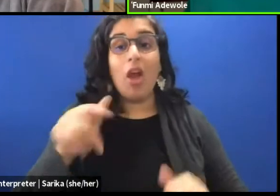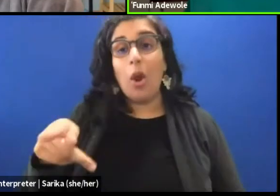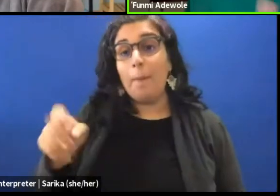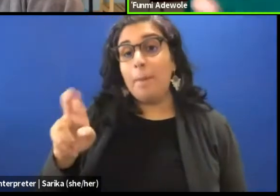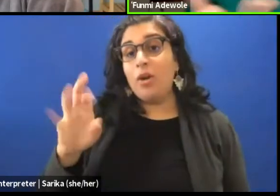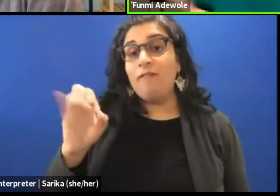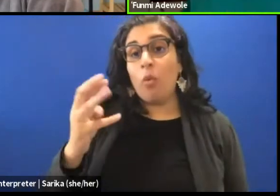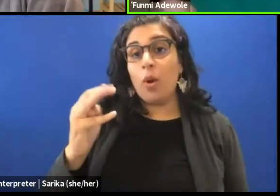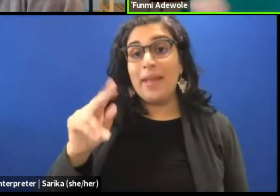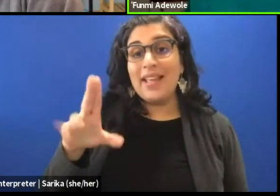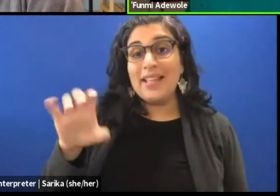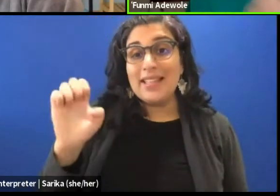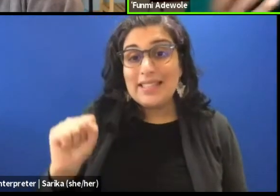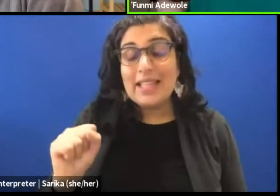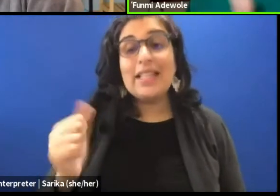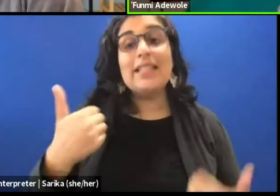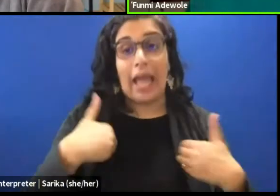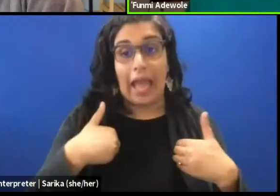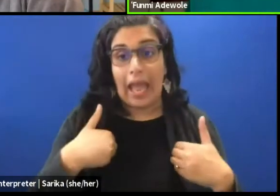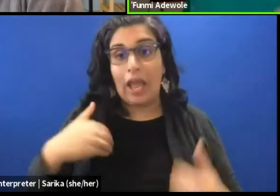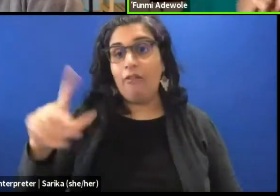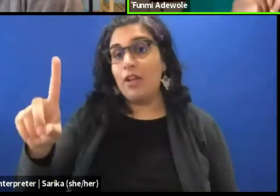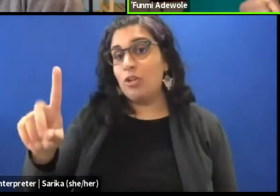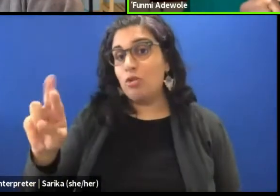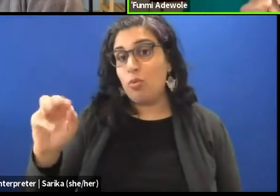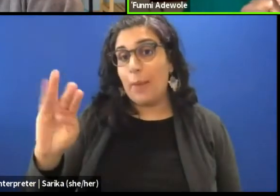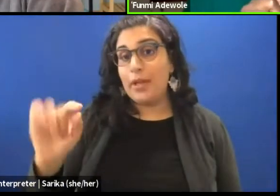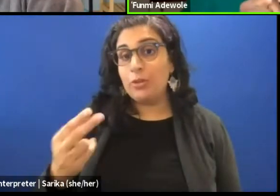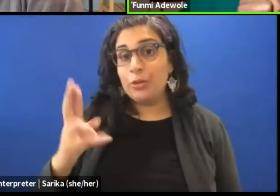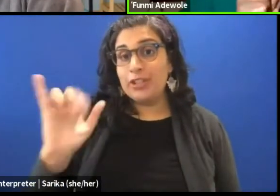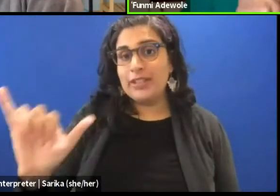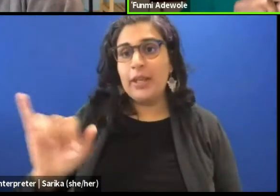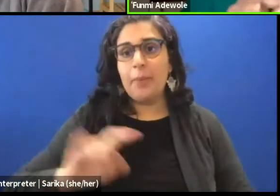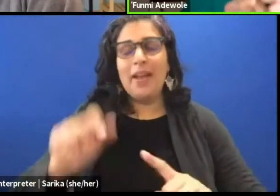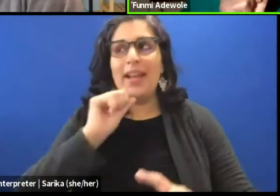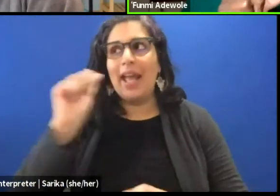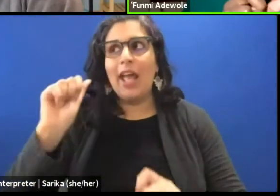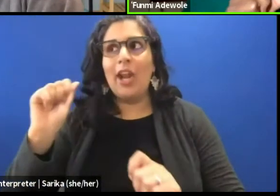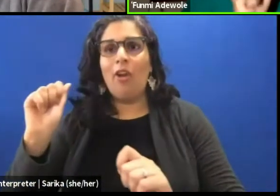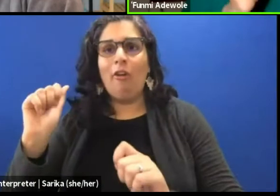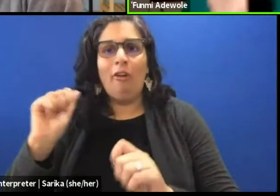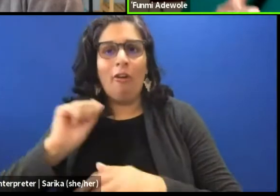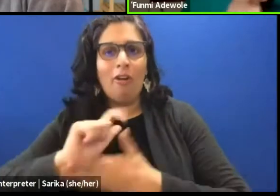and that's why I am including it in my description, is that not all performances rely